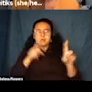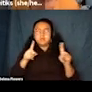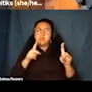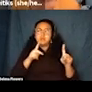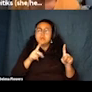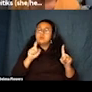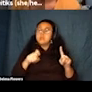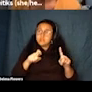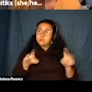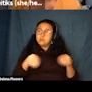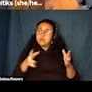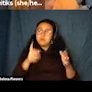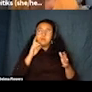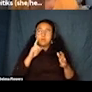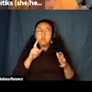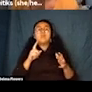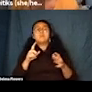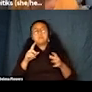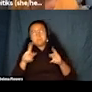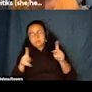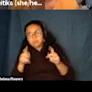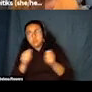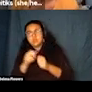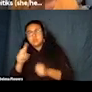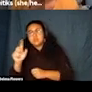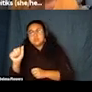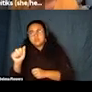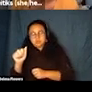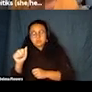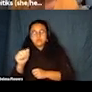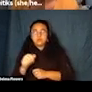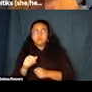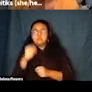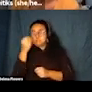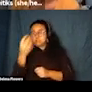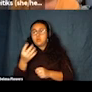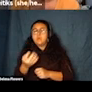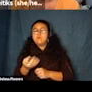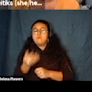first and foremost for people with disabilities, one in four people in this country now have a disability not